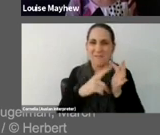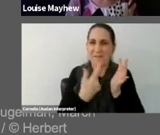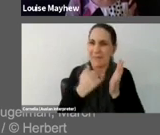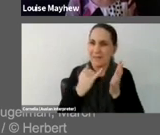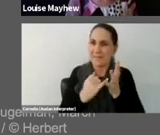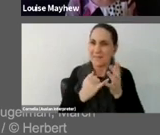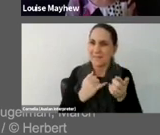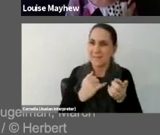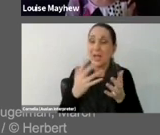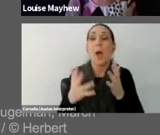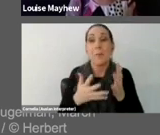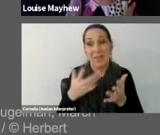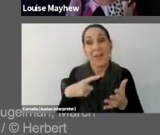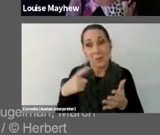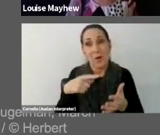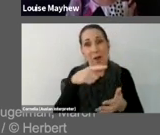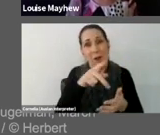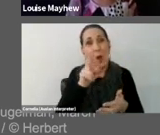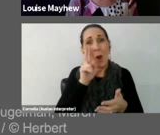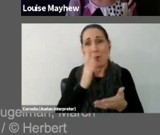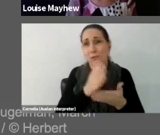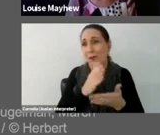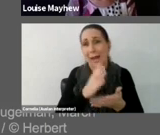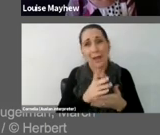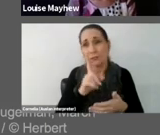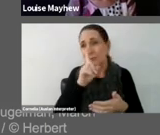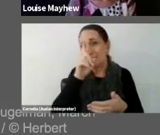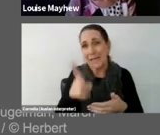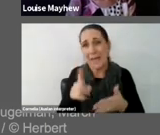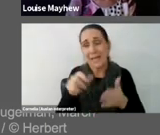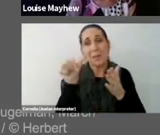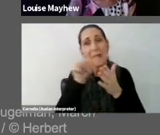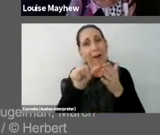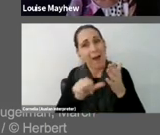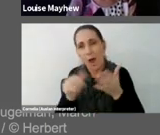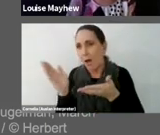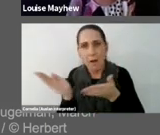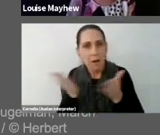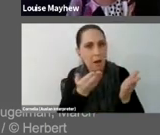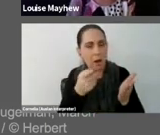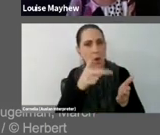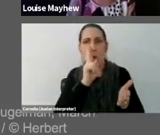kind of ridiculous incursion of the art world into this serious working space of